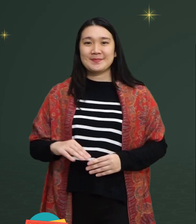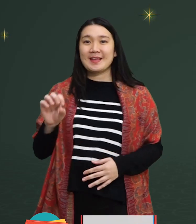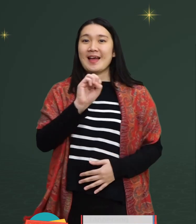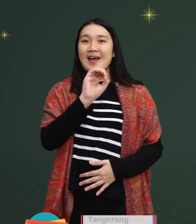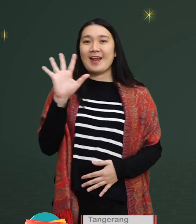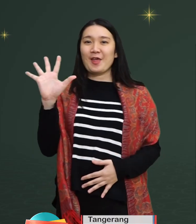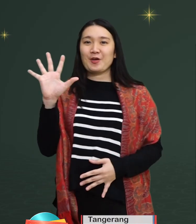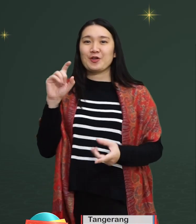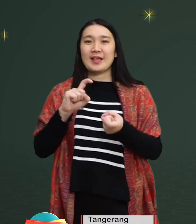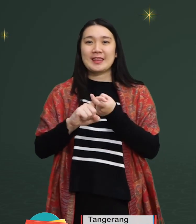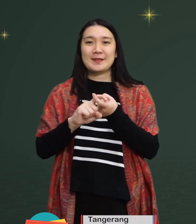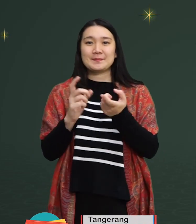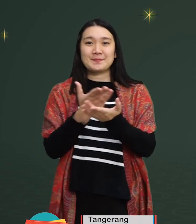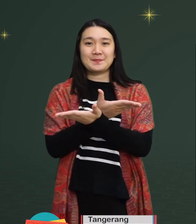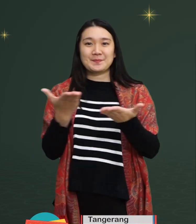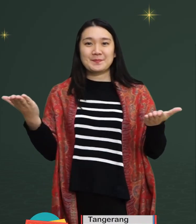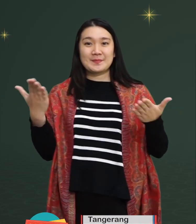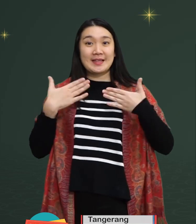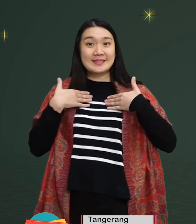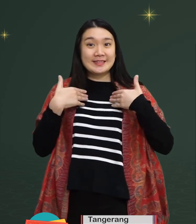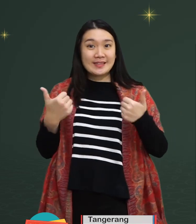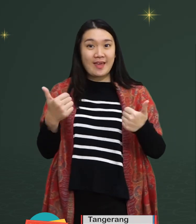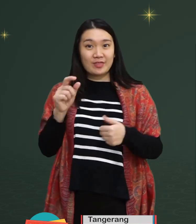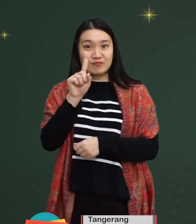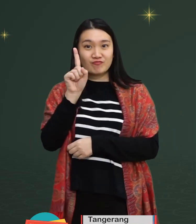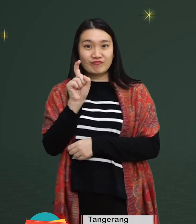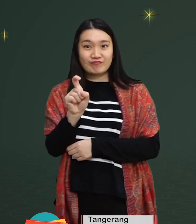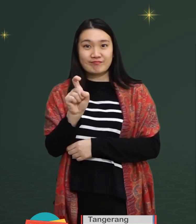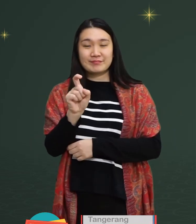Hello friends, are you all healthy?